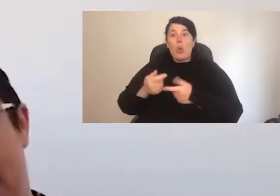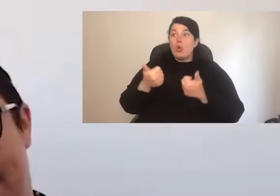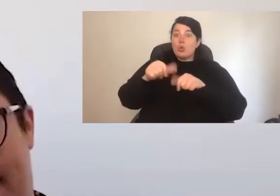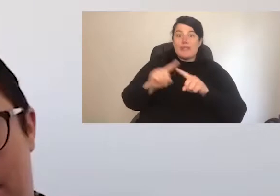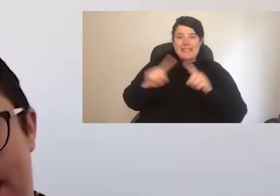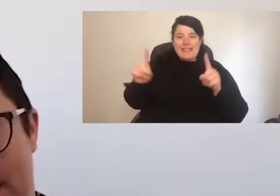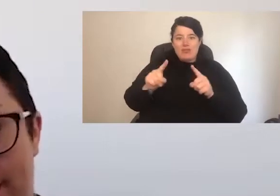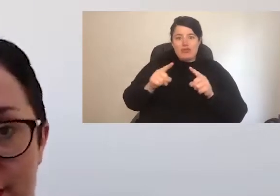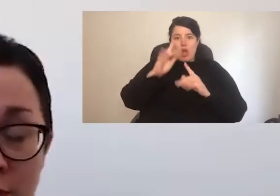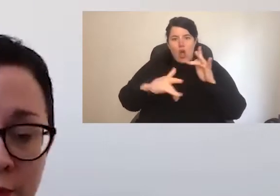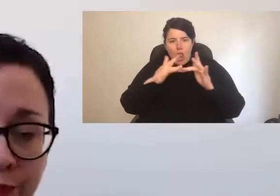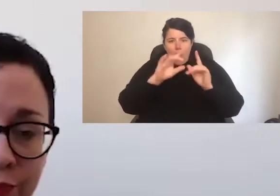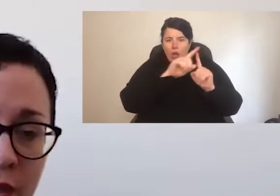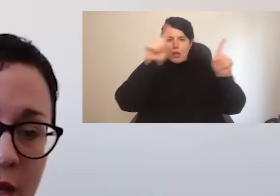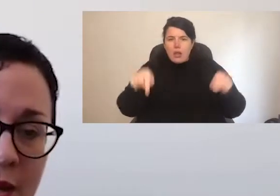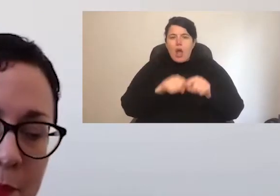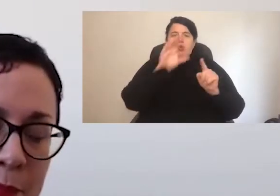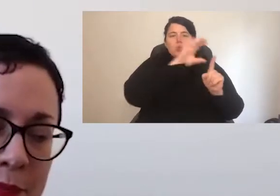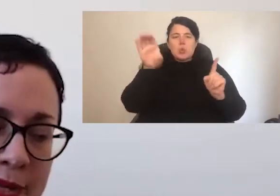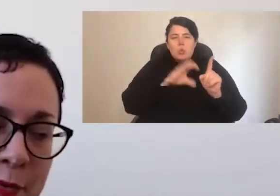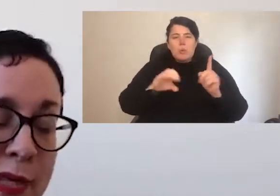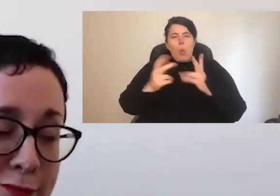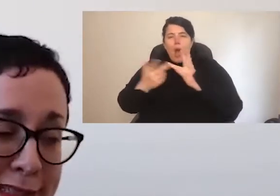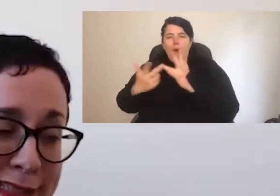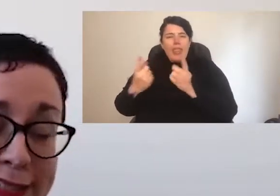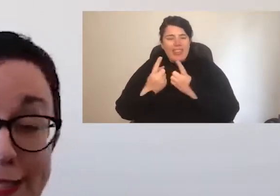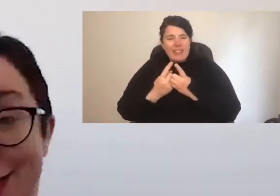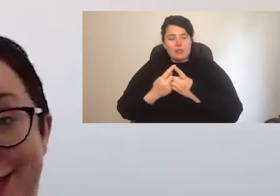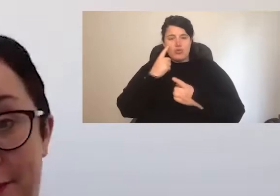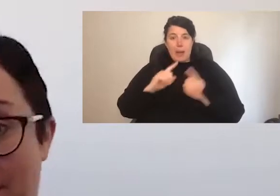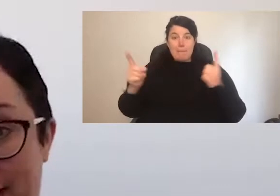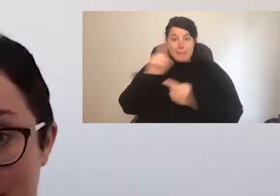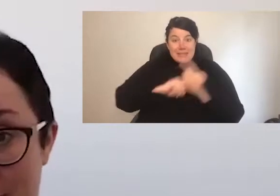exactly what we did before. Or even just something we have to put up